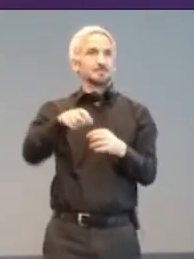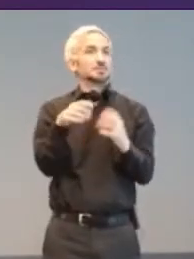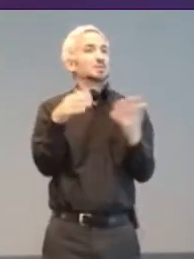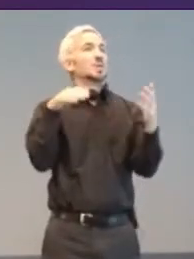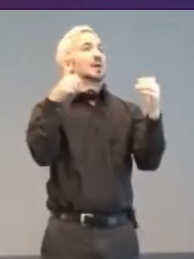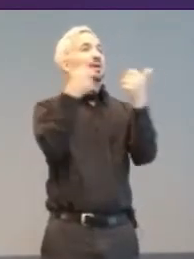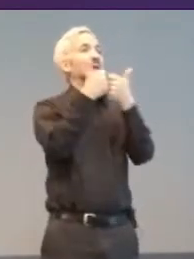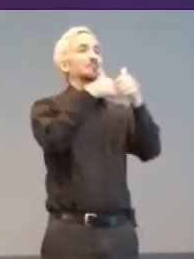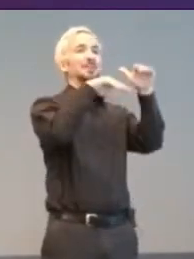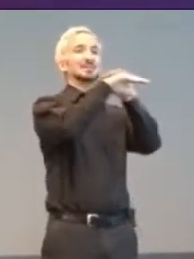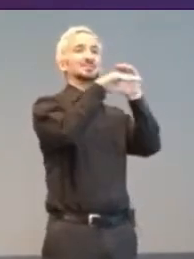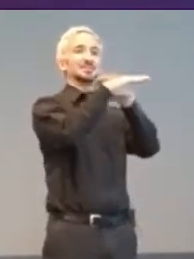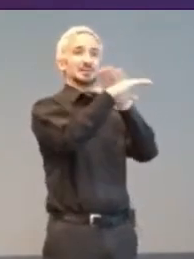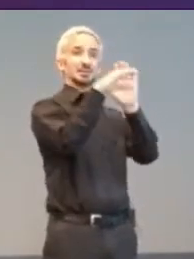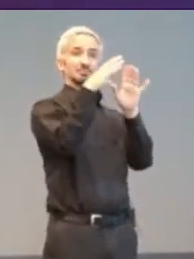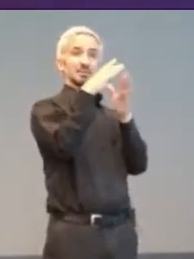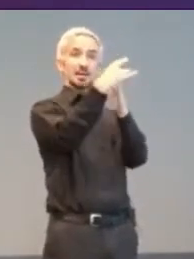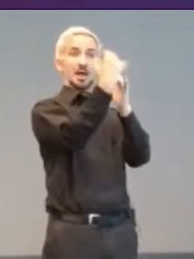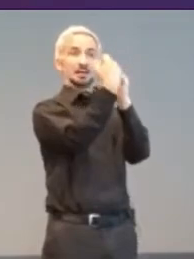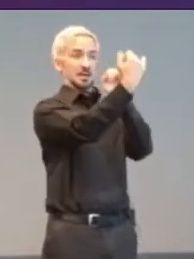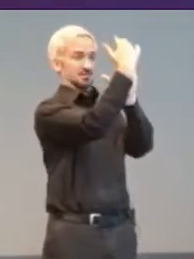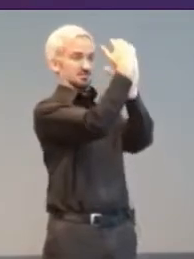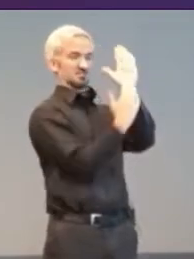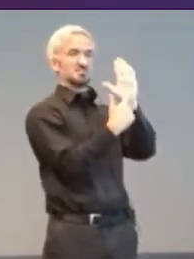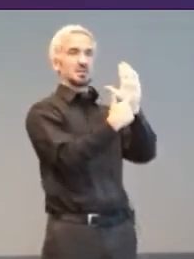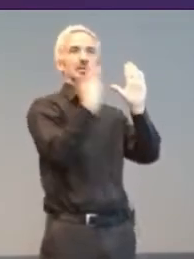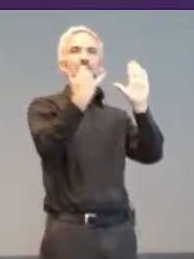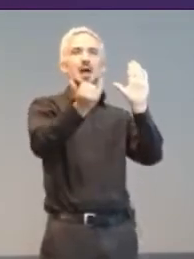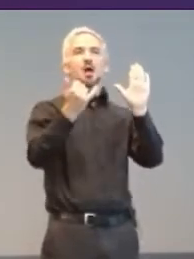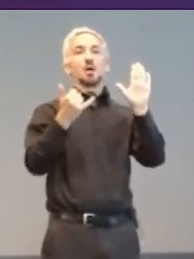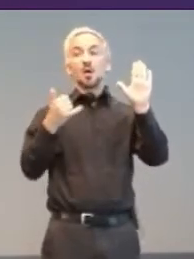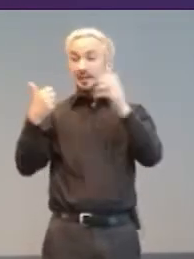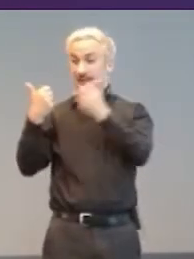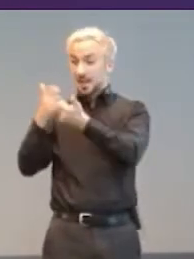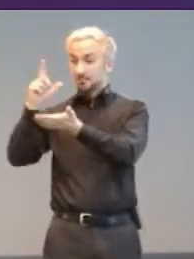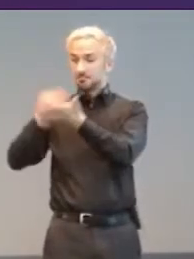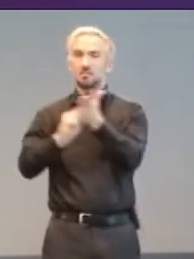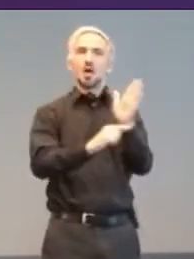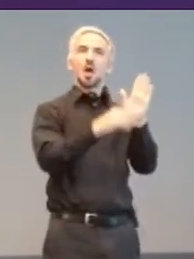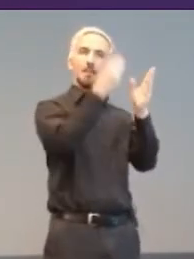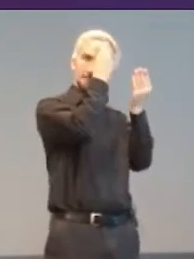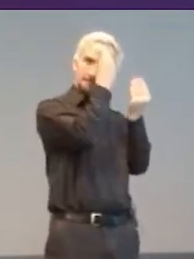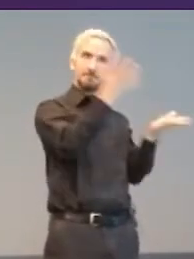been made public since at least 2005. Some of the most popular ones today include: